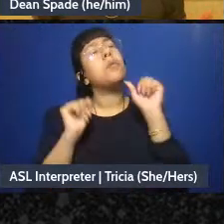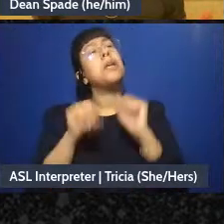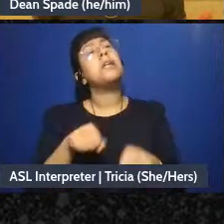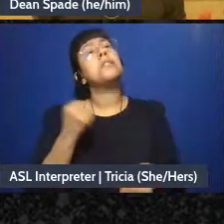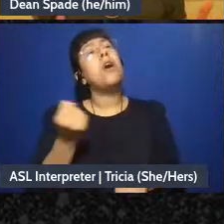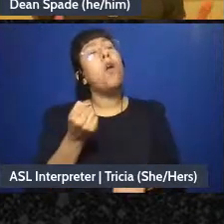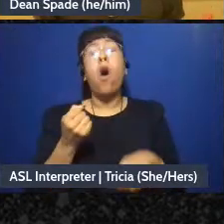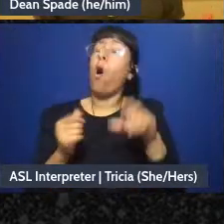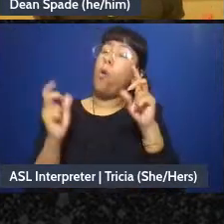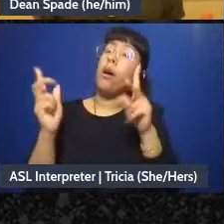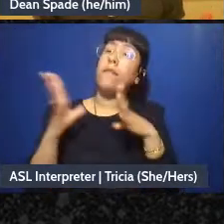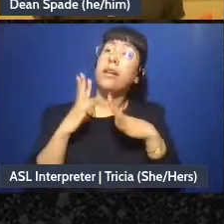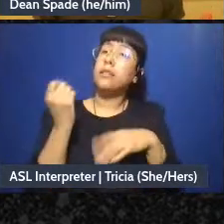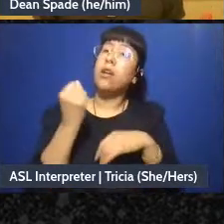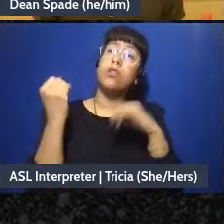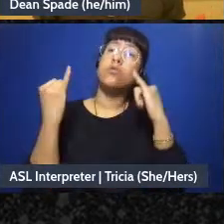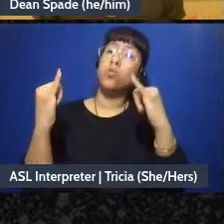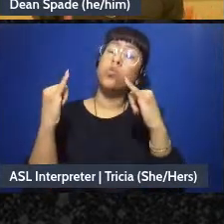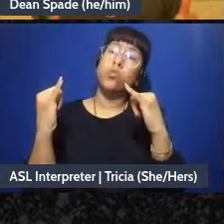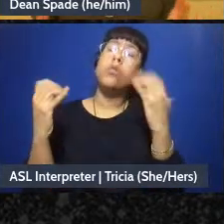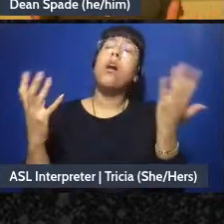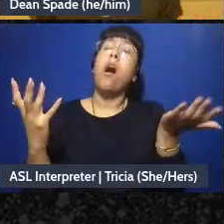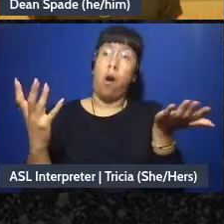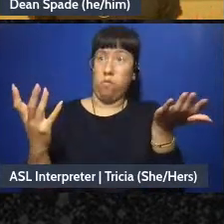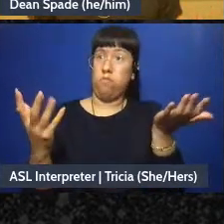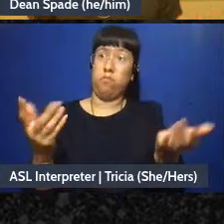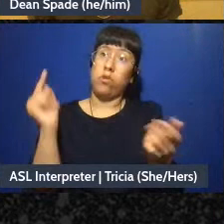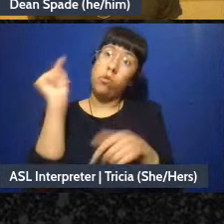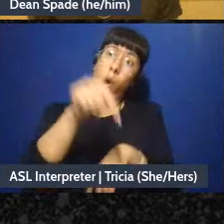I'm like “okay, I can do Saturday too” I'm like “do you want to go to the place on the corner”